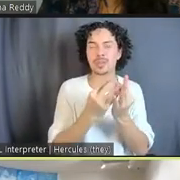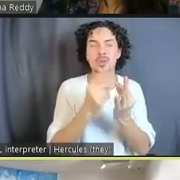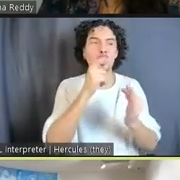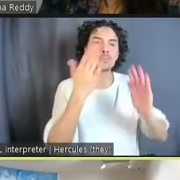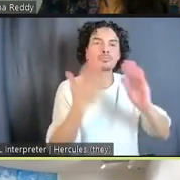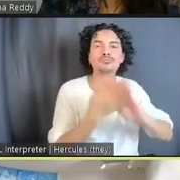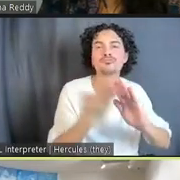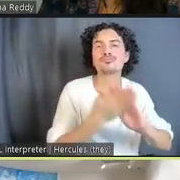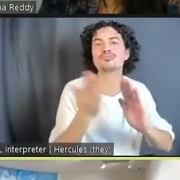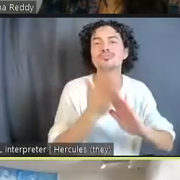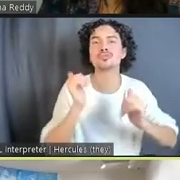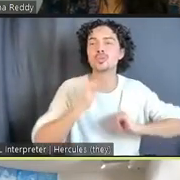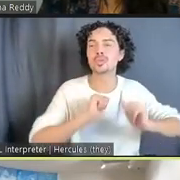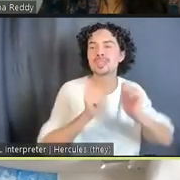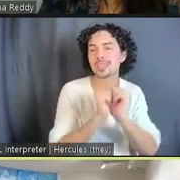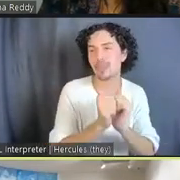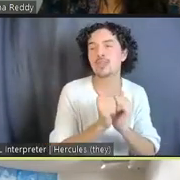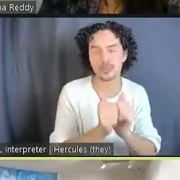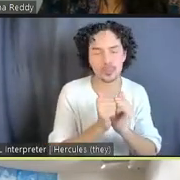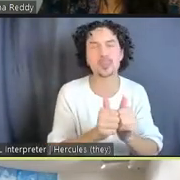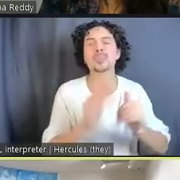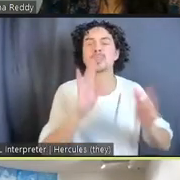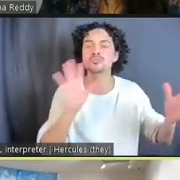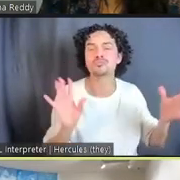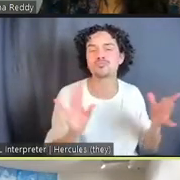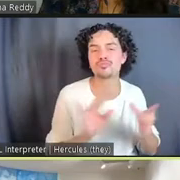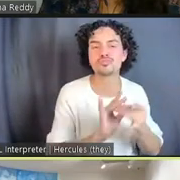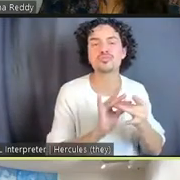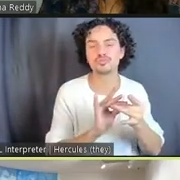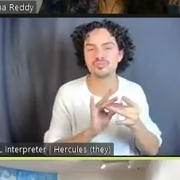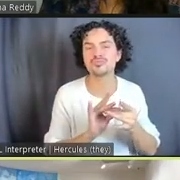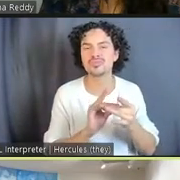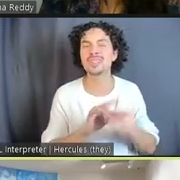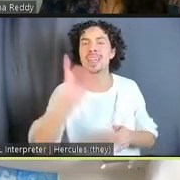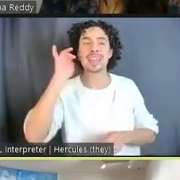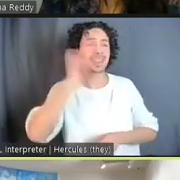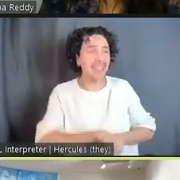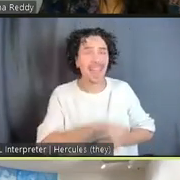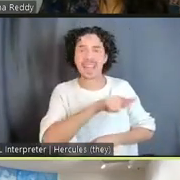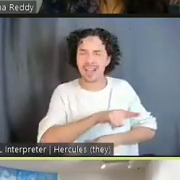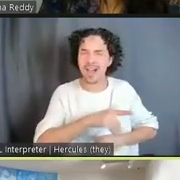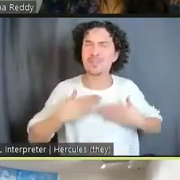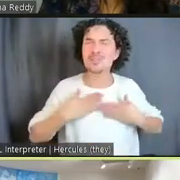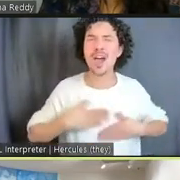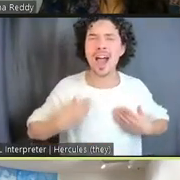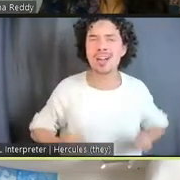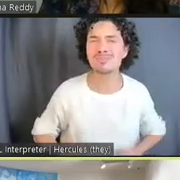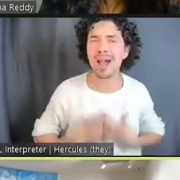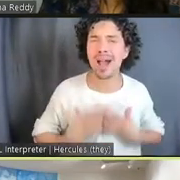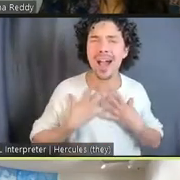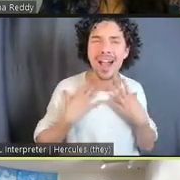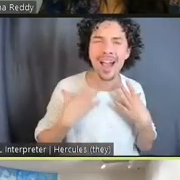creating art together. And so for me, that is the joy of it, is that this is not about the centrality of